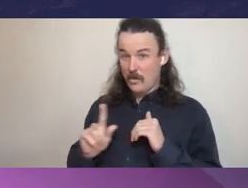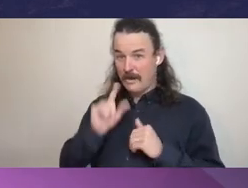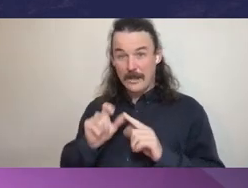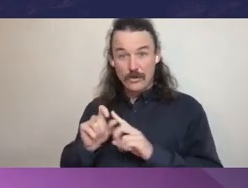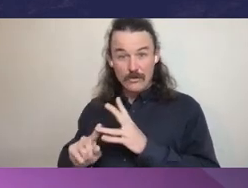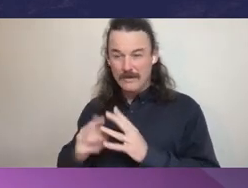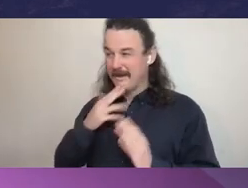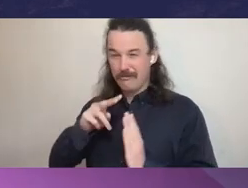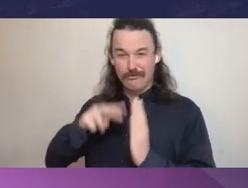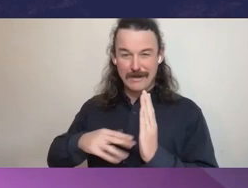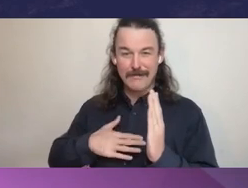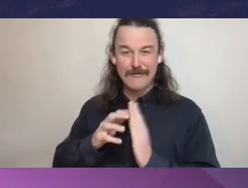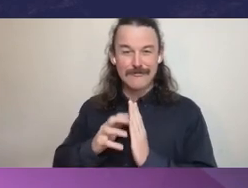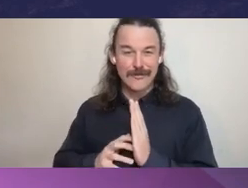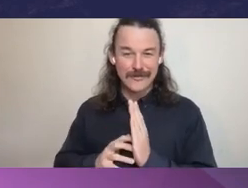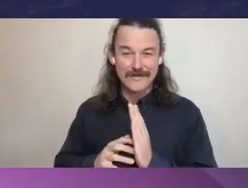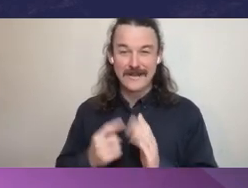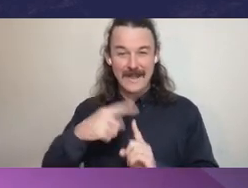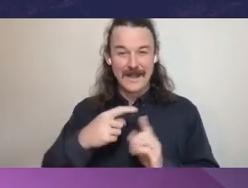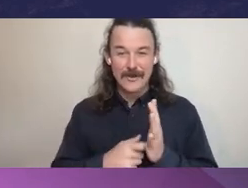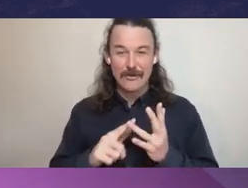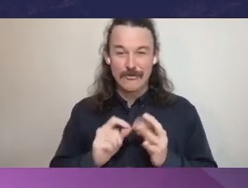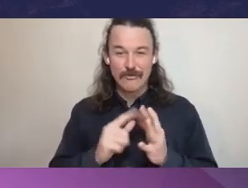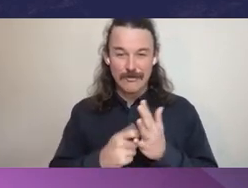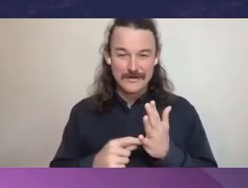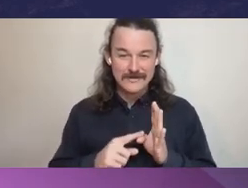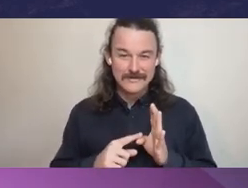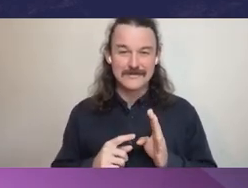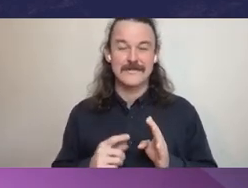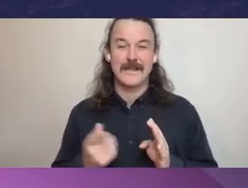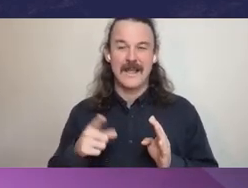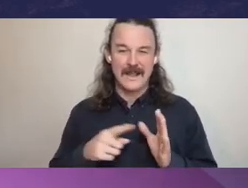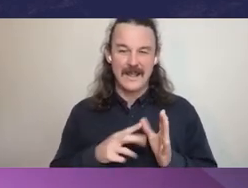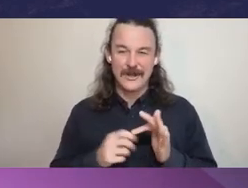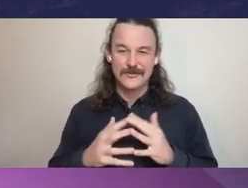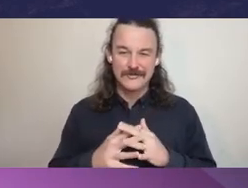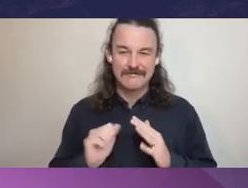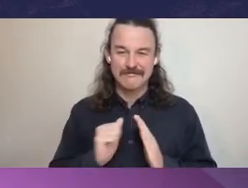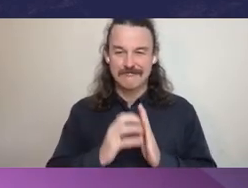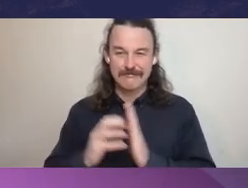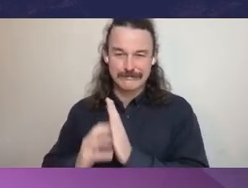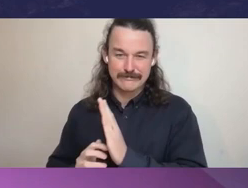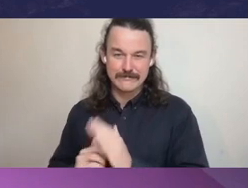And Robert’s. Commissioner Redlich: I think have to acknowledge nationwide that there is less